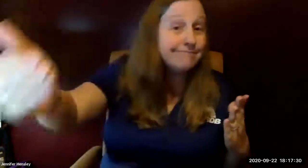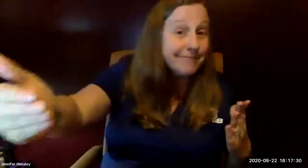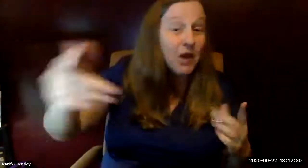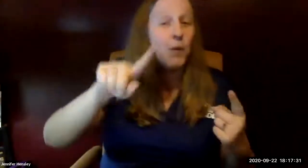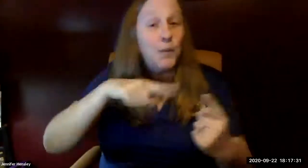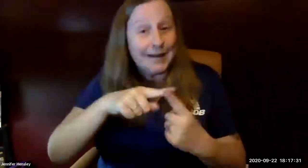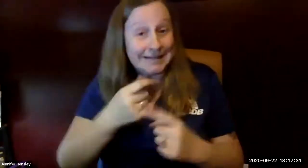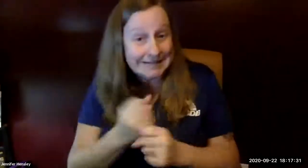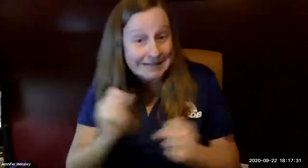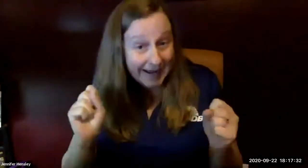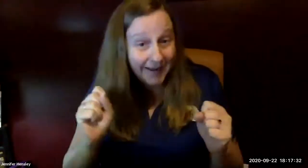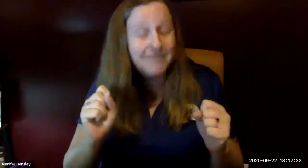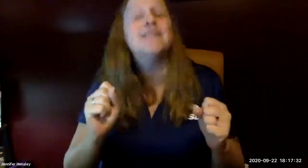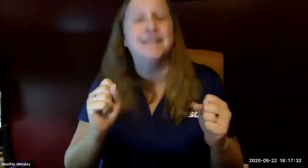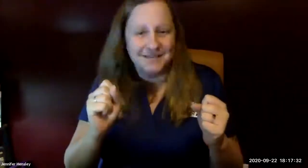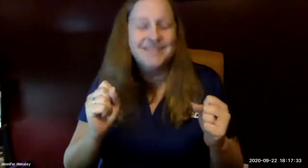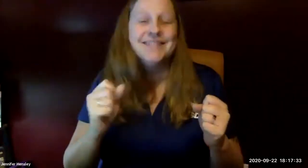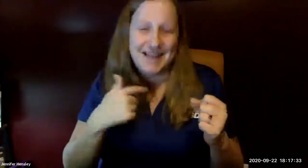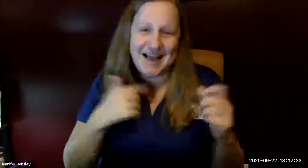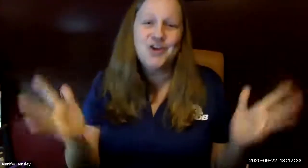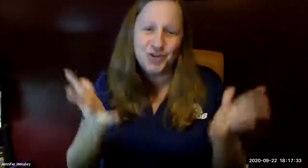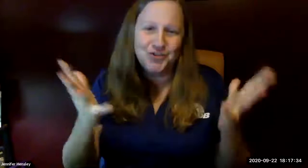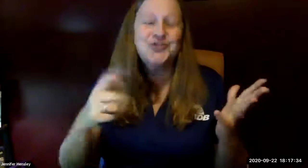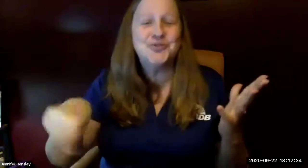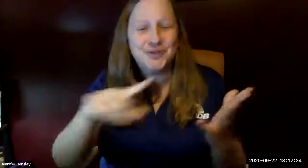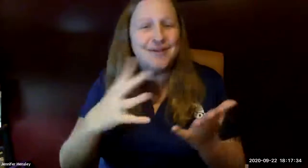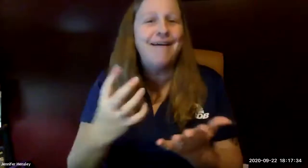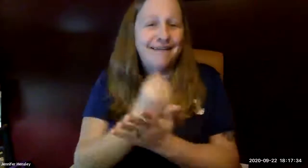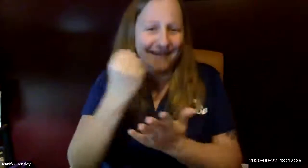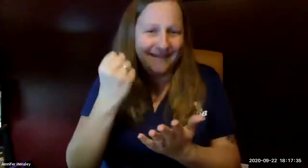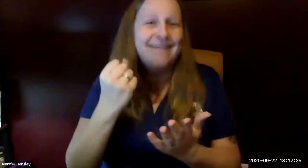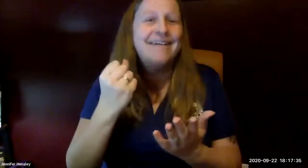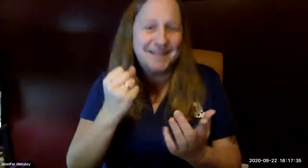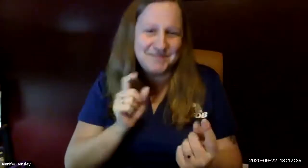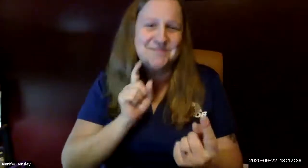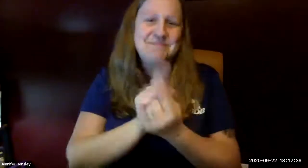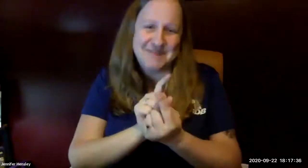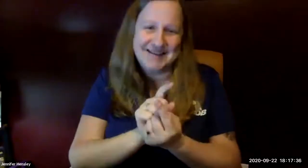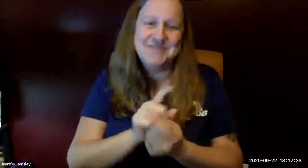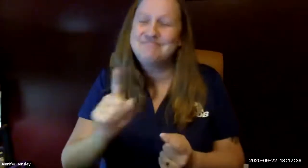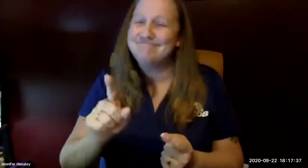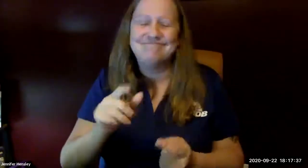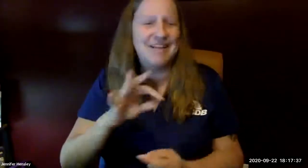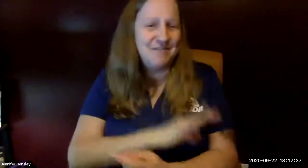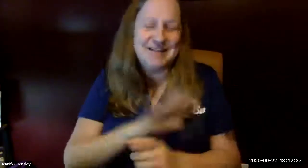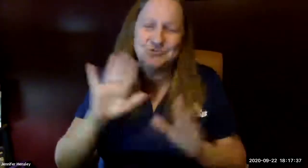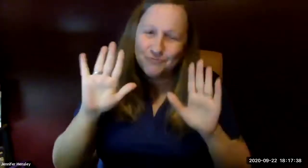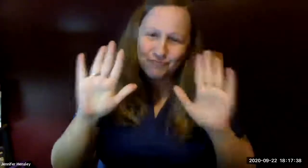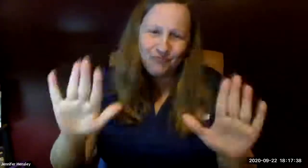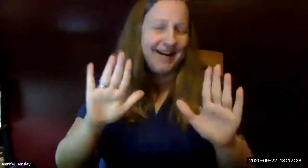visitors and sometime in the future when it's safe i would strongly encourage you to